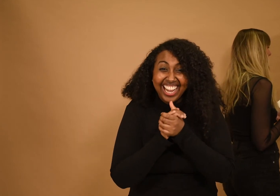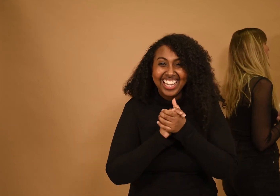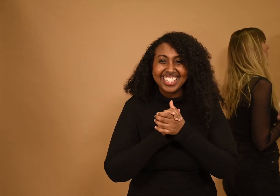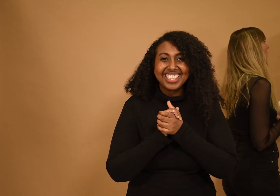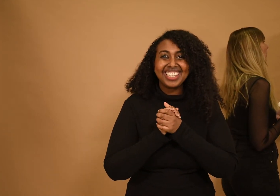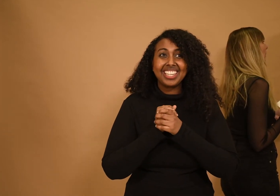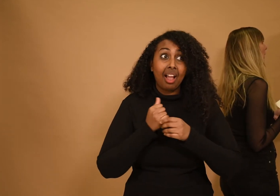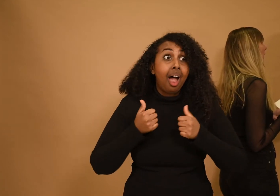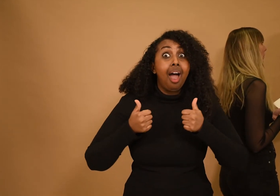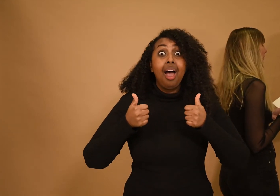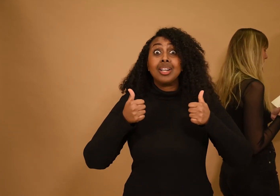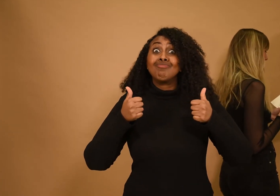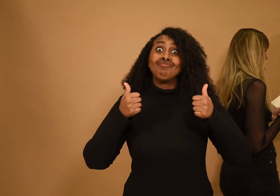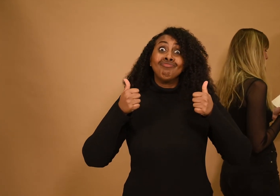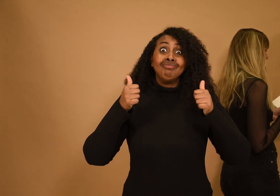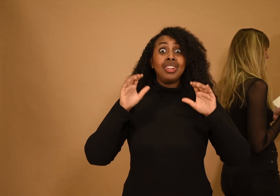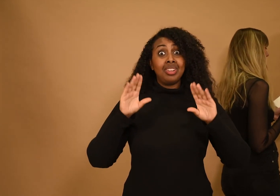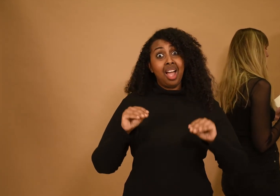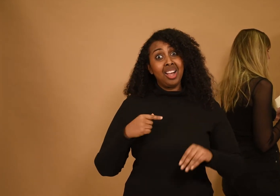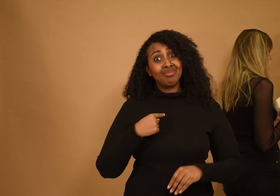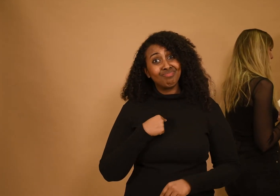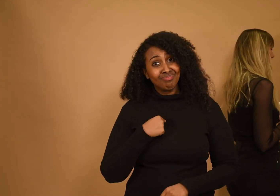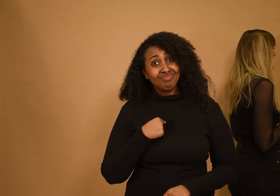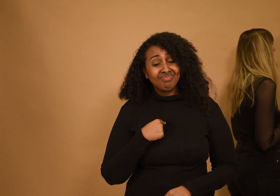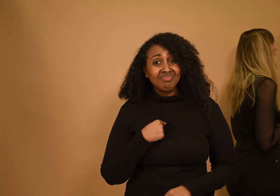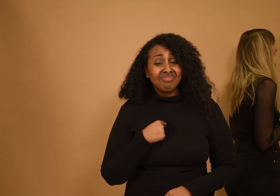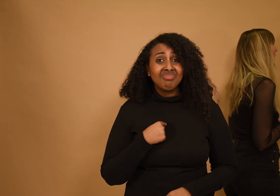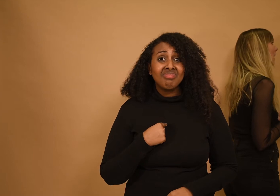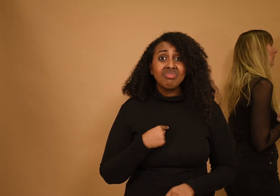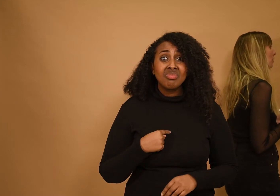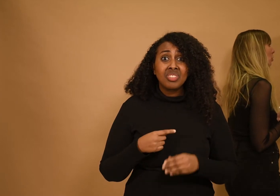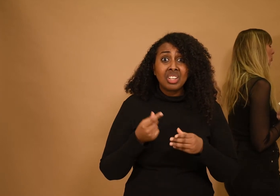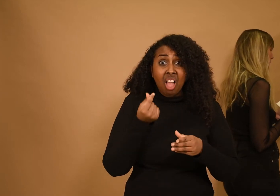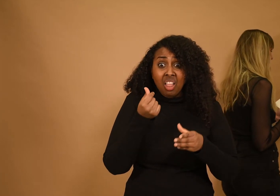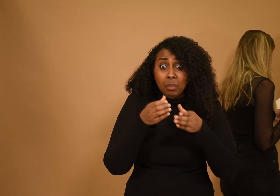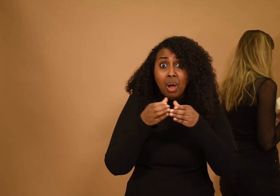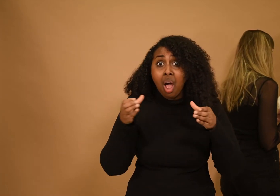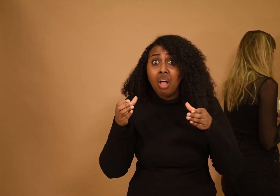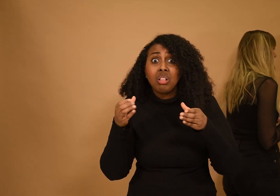and that you tried your best your bank account and purchasing power